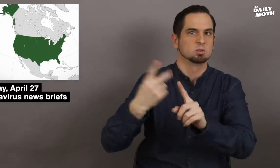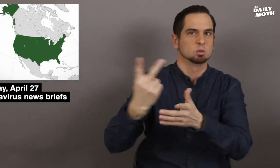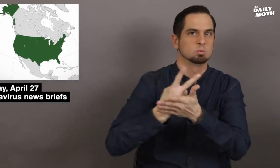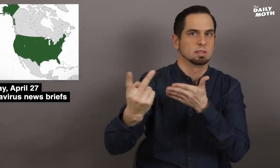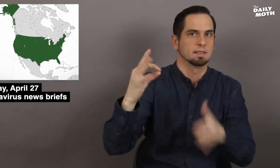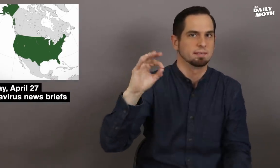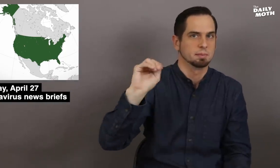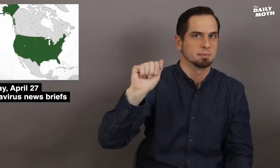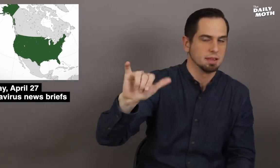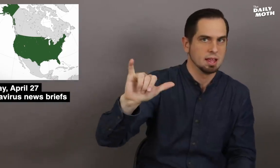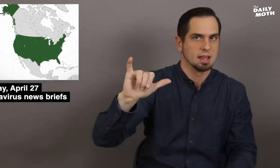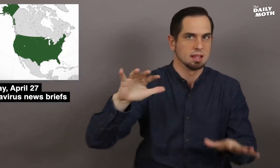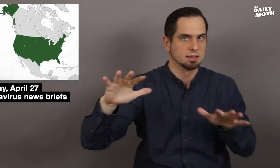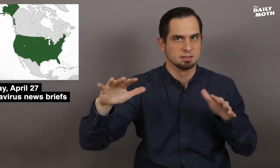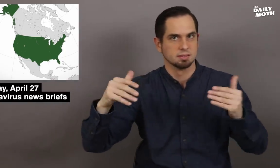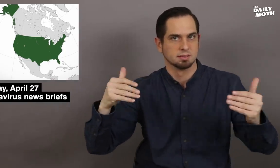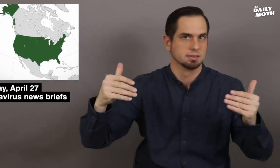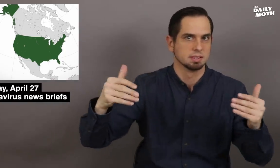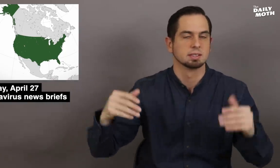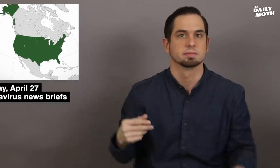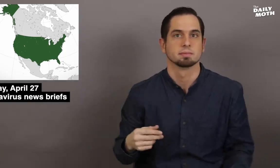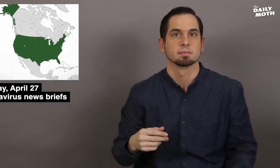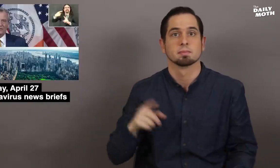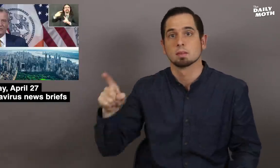the first two weeks of May.